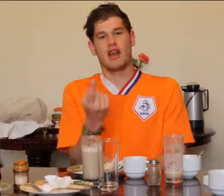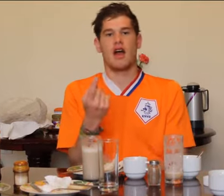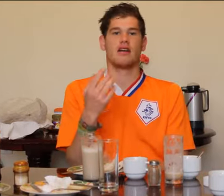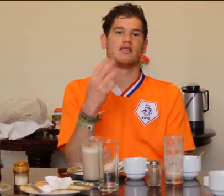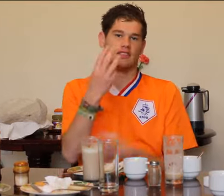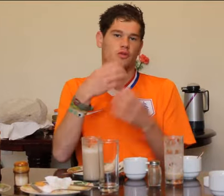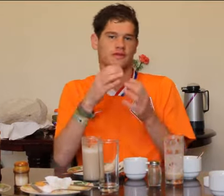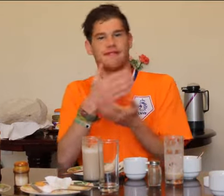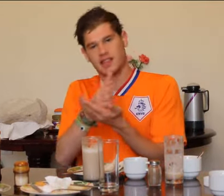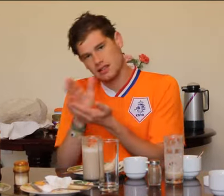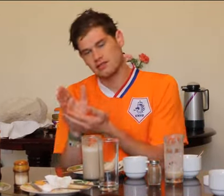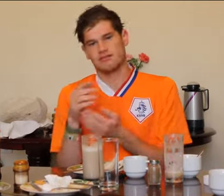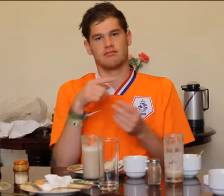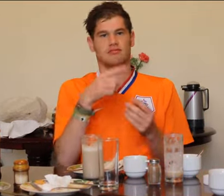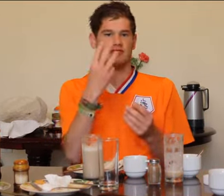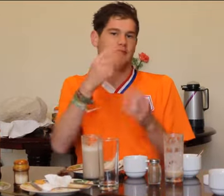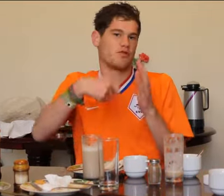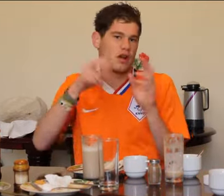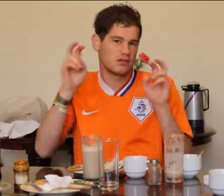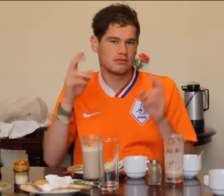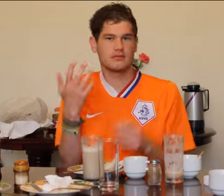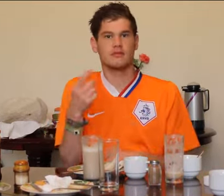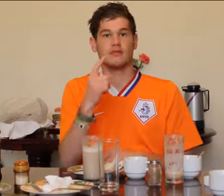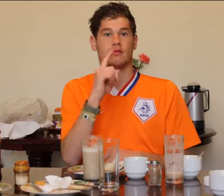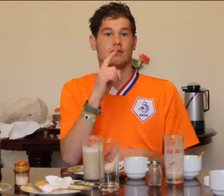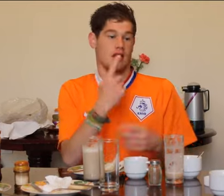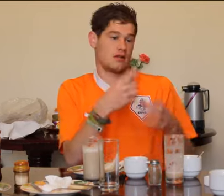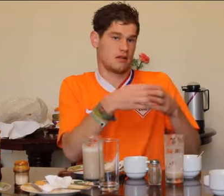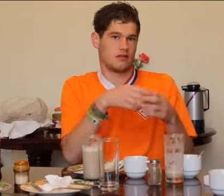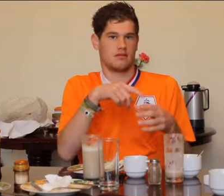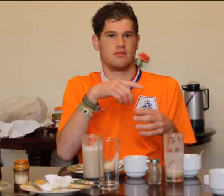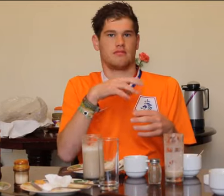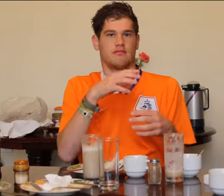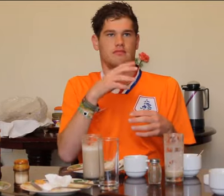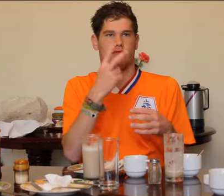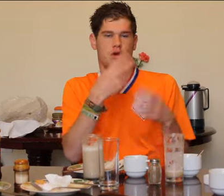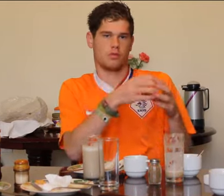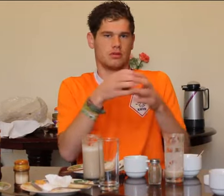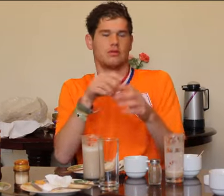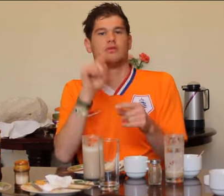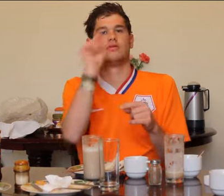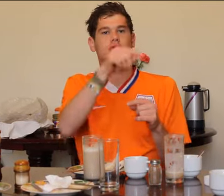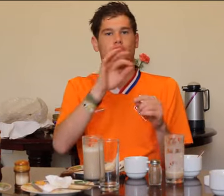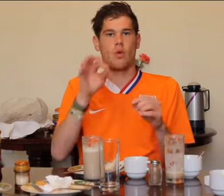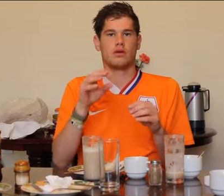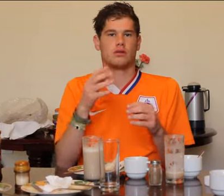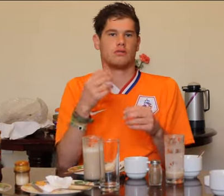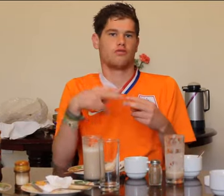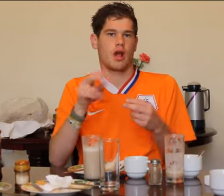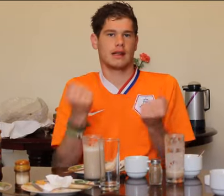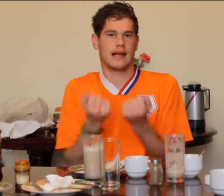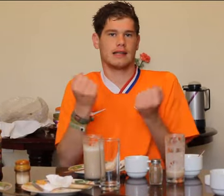Then we were divided in three groups and worked on the projects we are here for